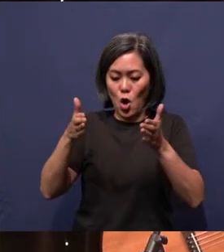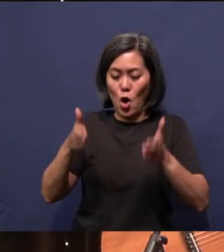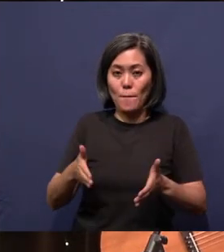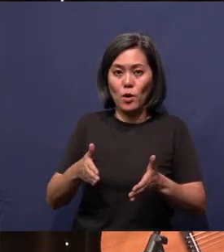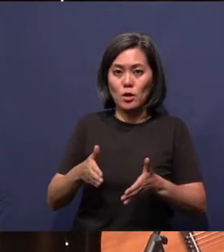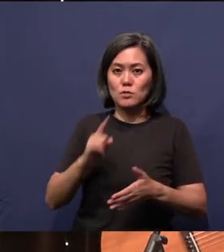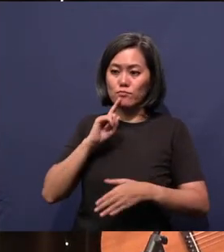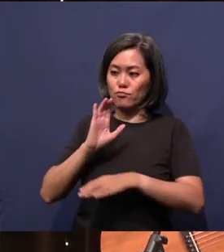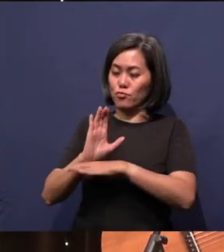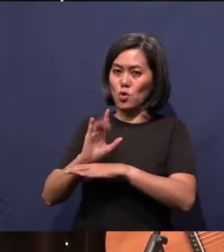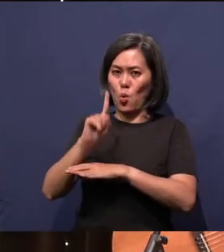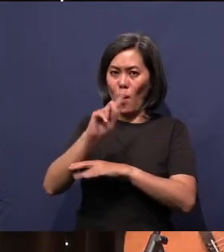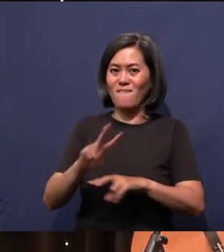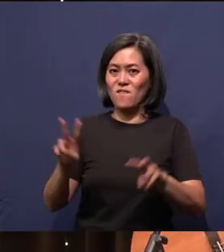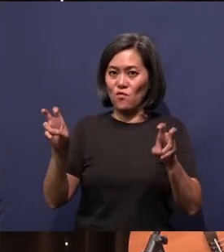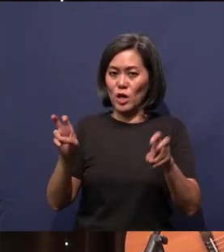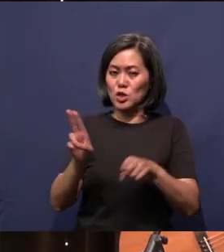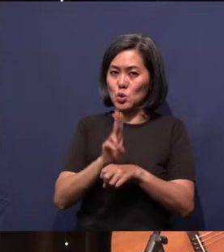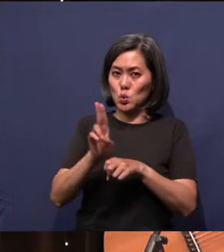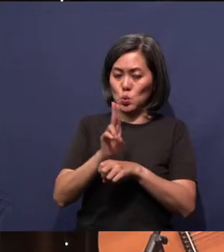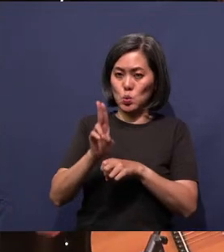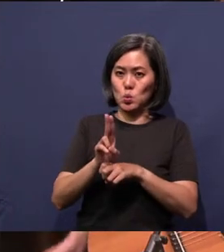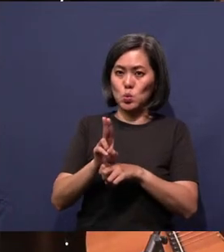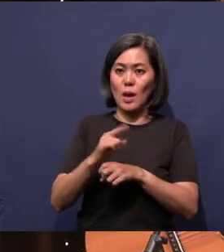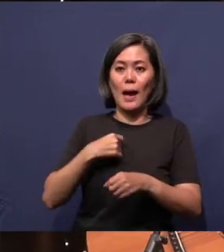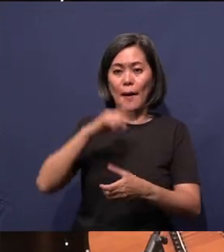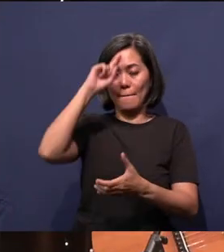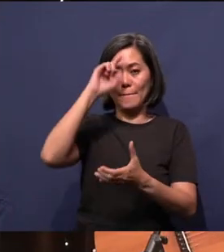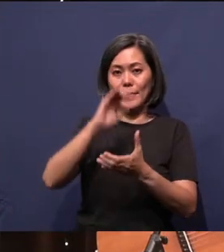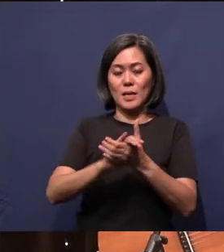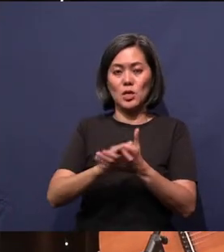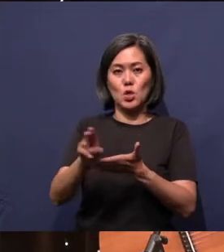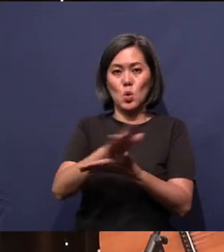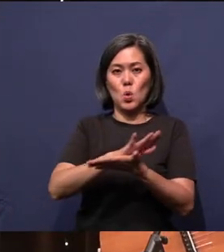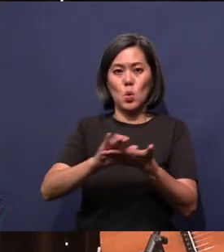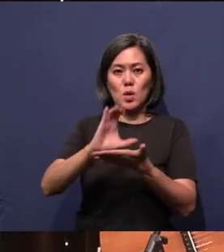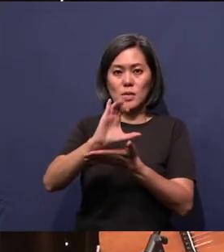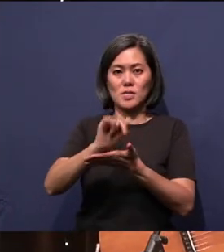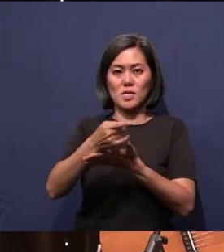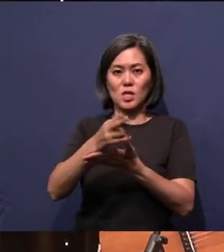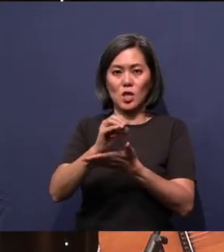One phrase that you will find used is that “I believe in the holy catholic church…” and I have to teach us here.